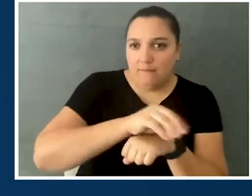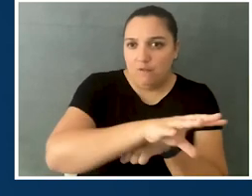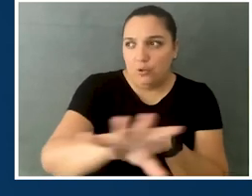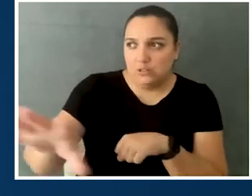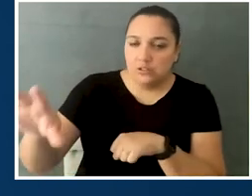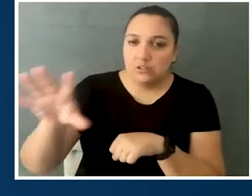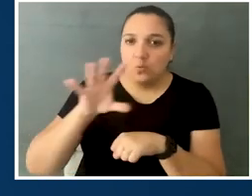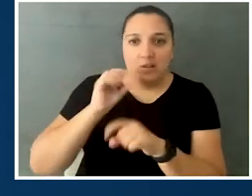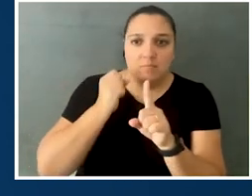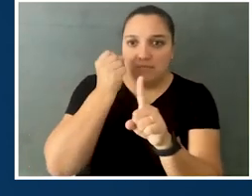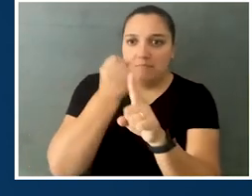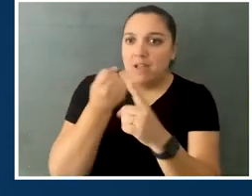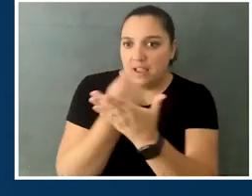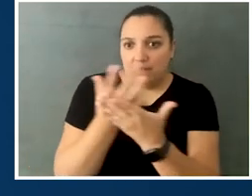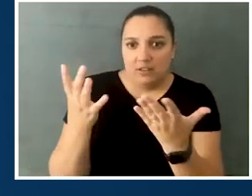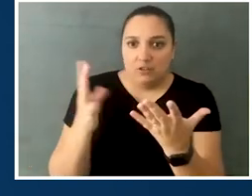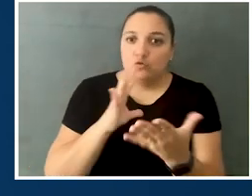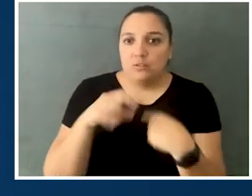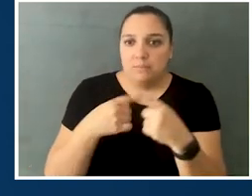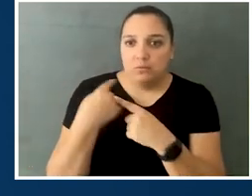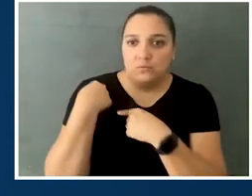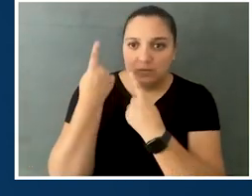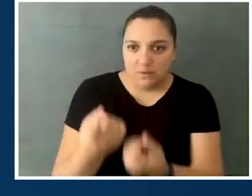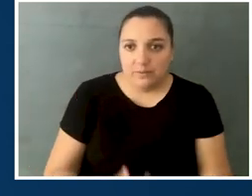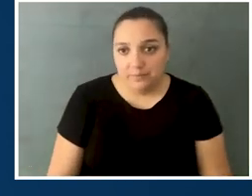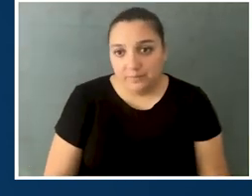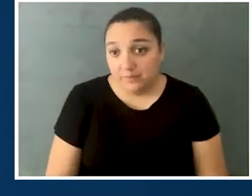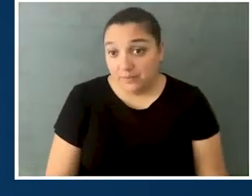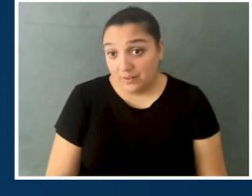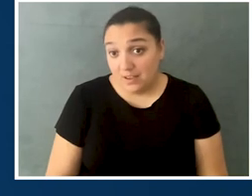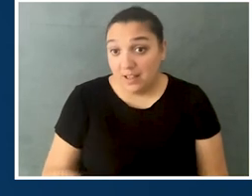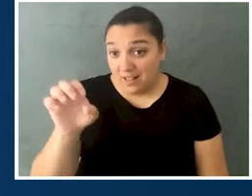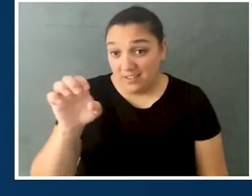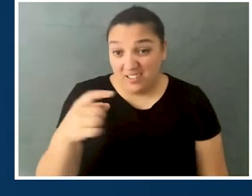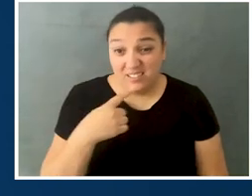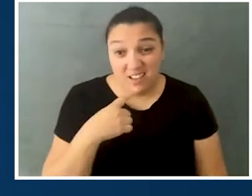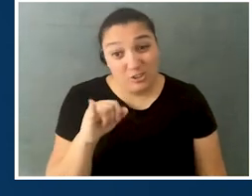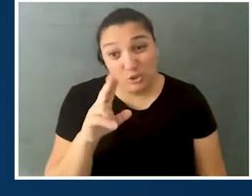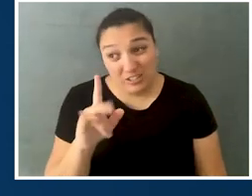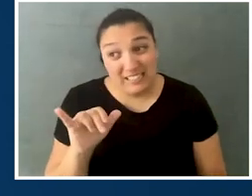all of the things that we've talked about so far. I mean, Judy did everything.